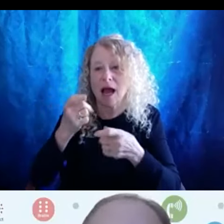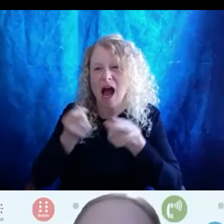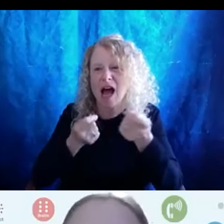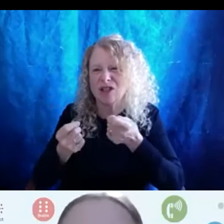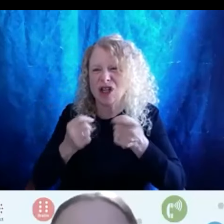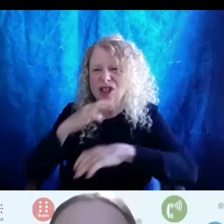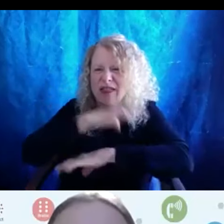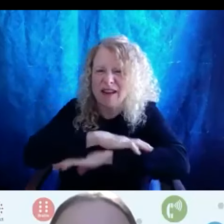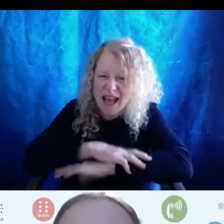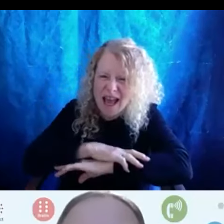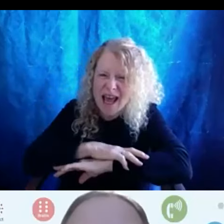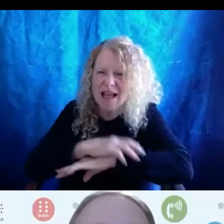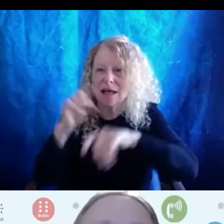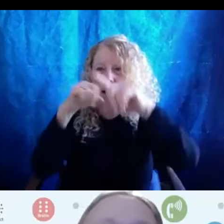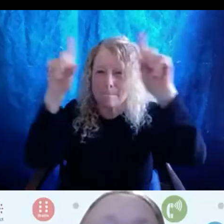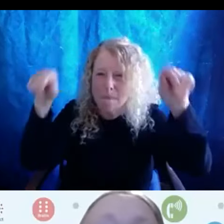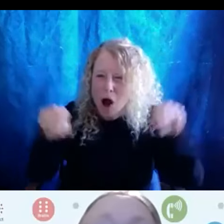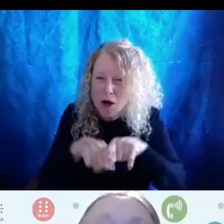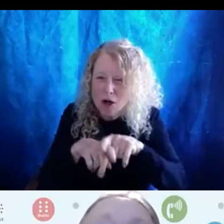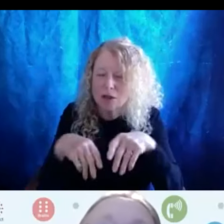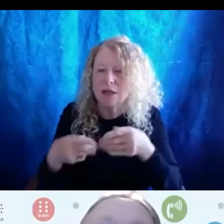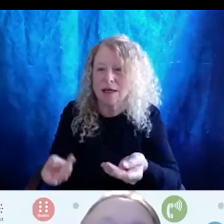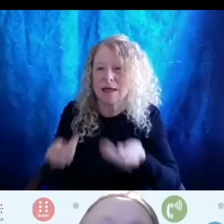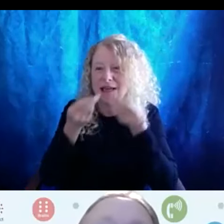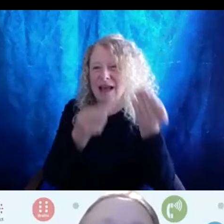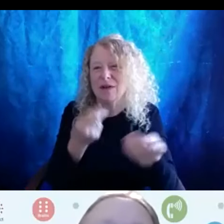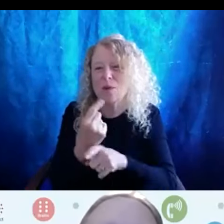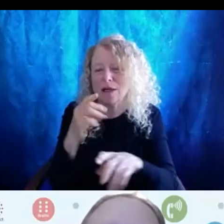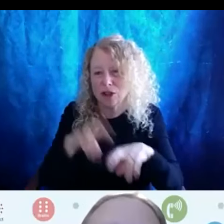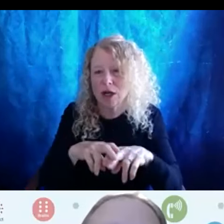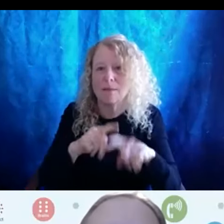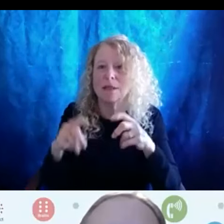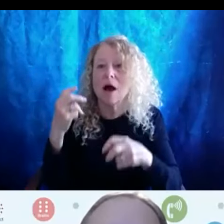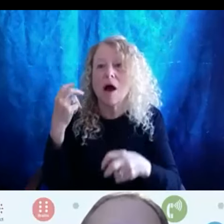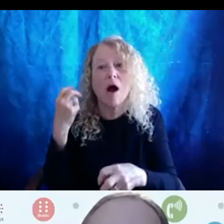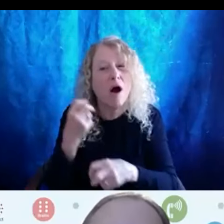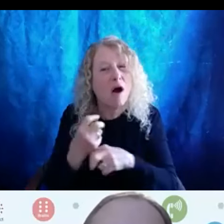giving you a proper chair and everything, but it's been a hard won fight